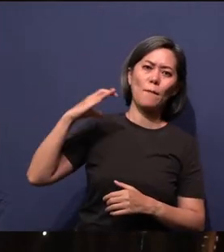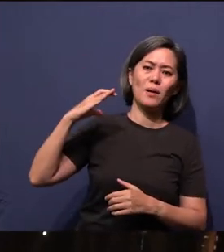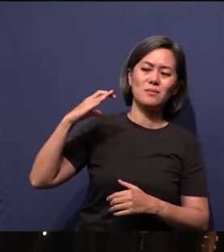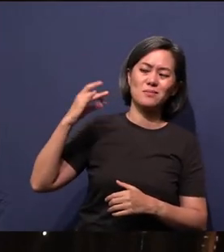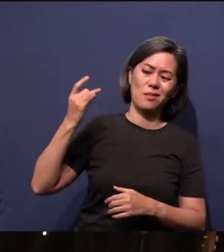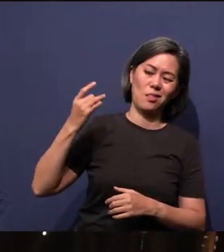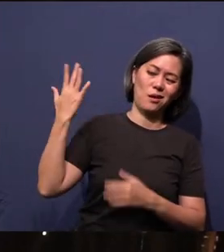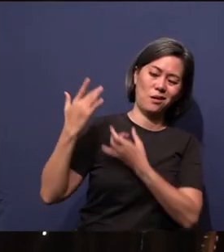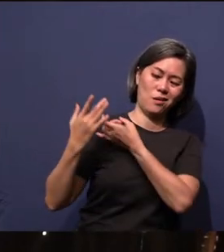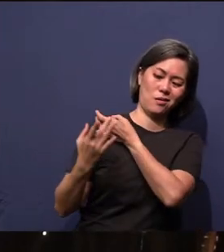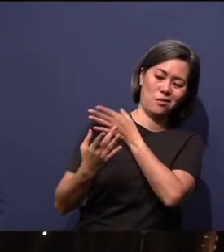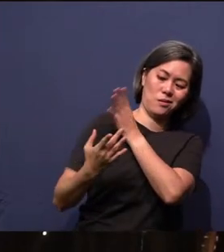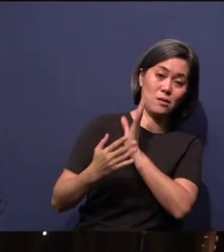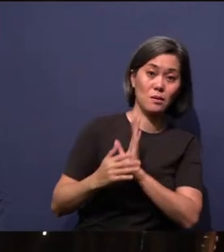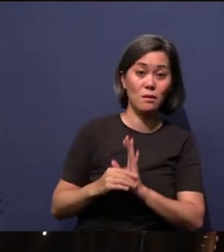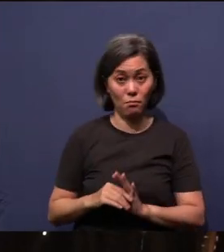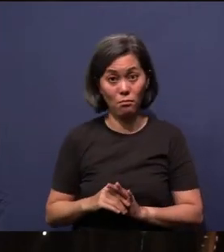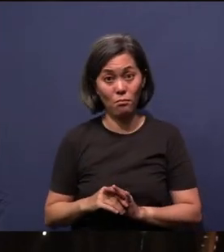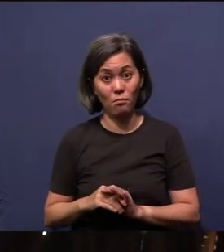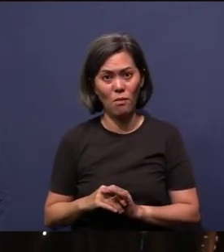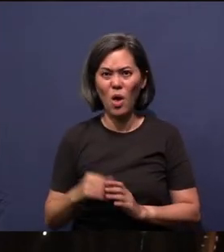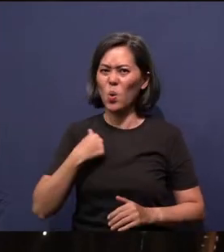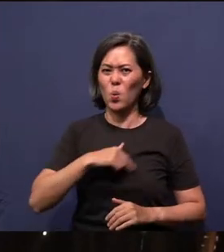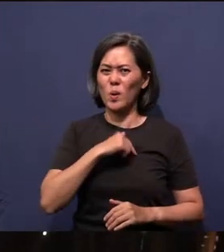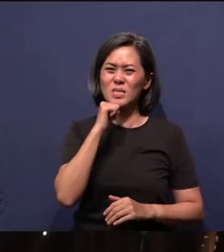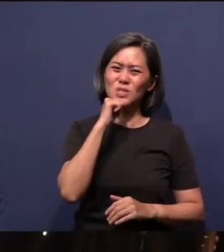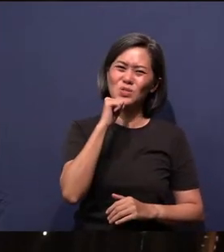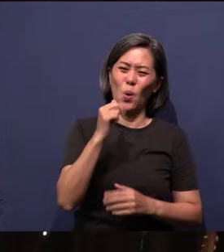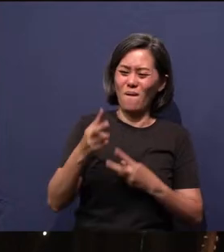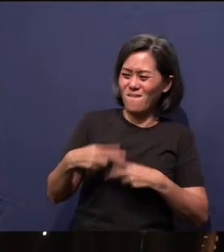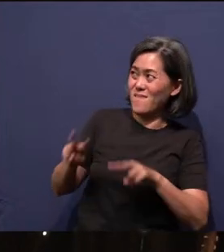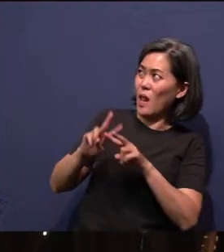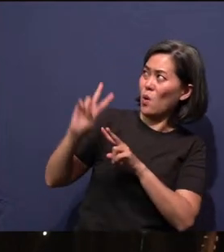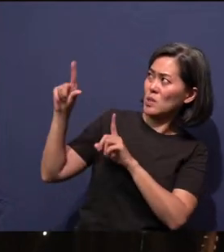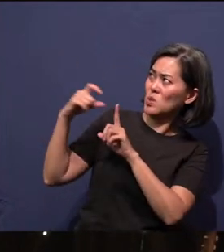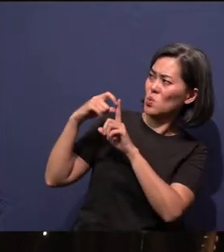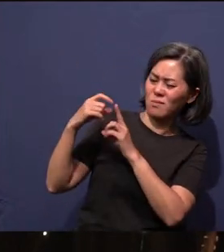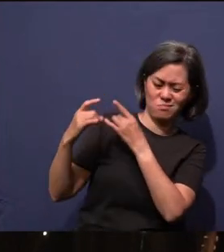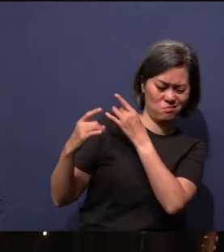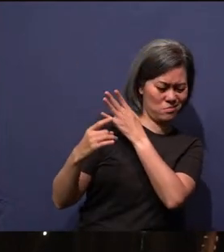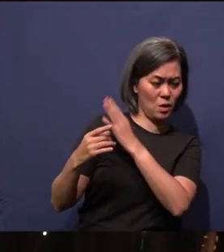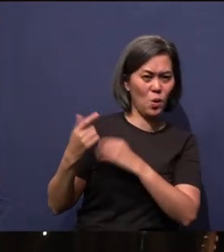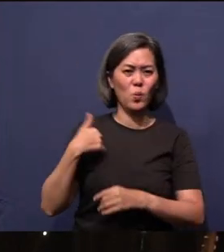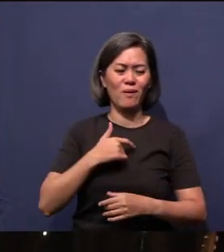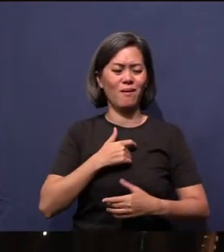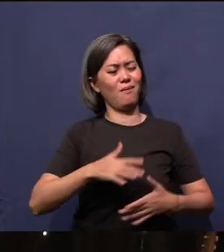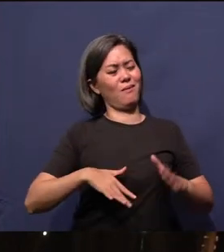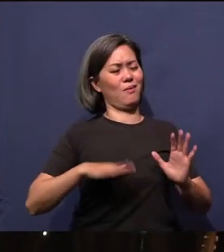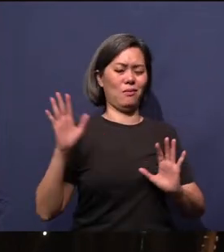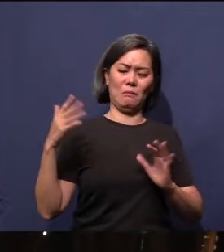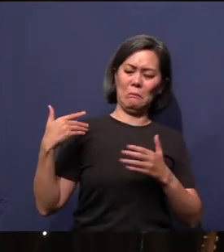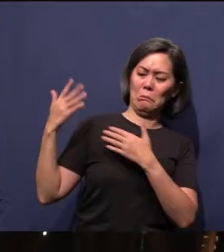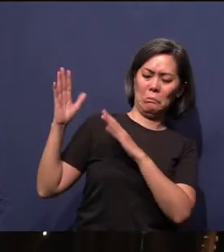We don't value His words. We're frivolous about it. We're